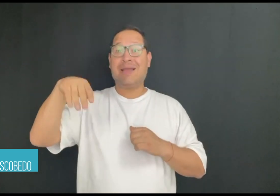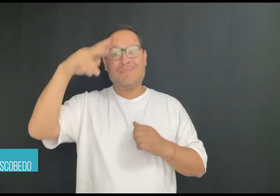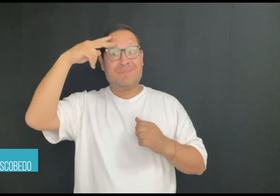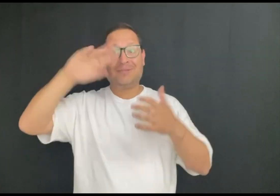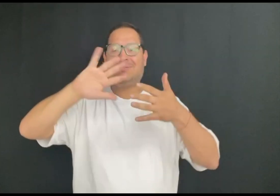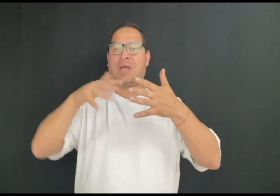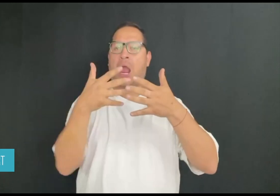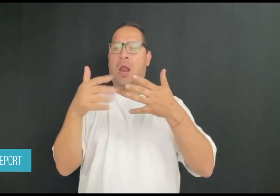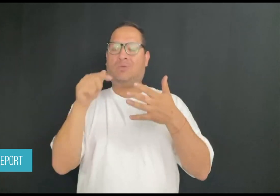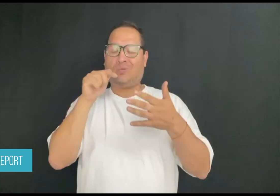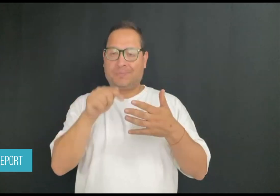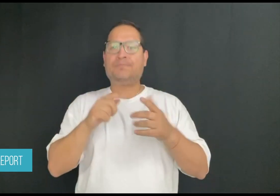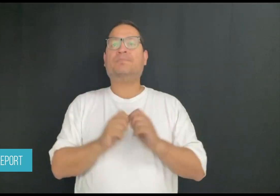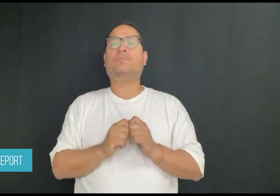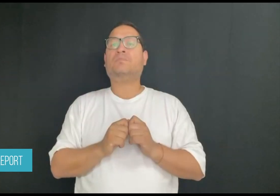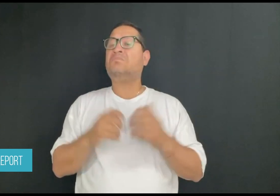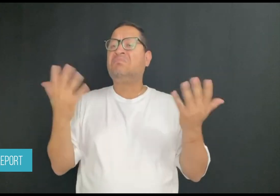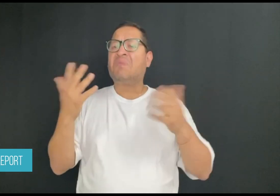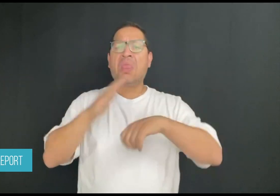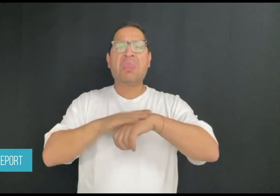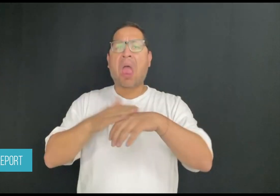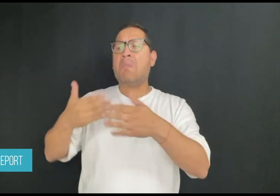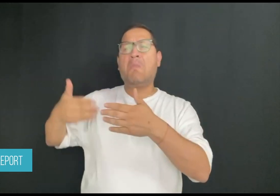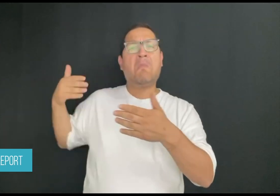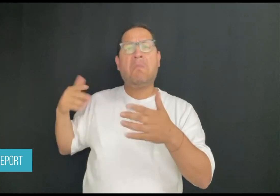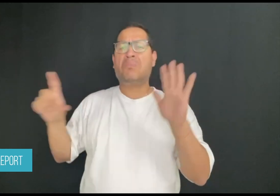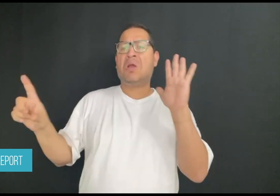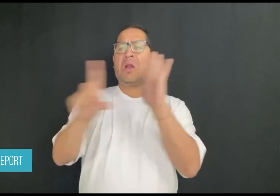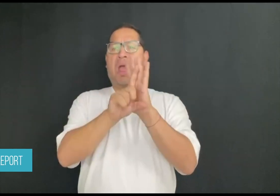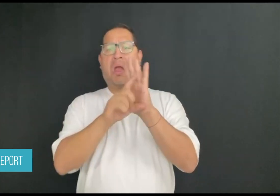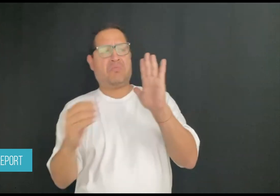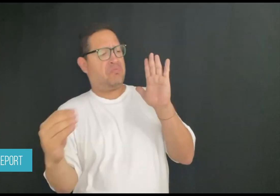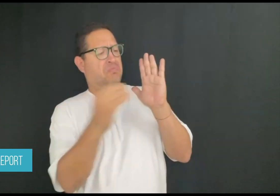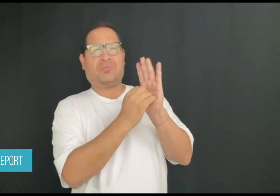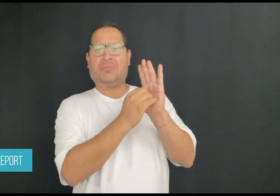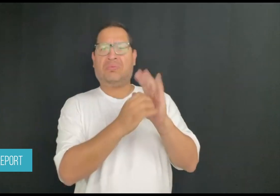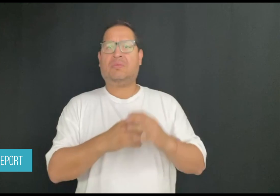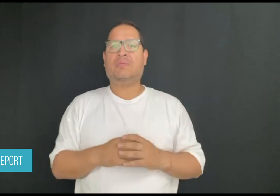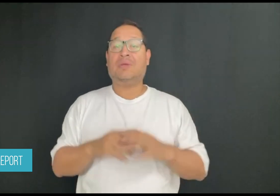on June 10. The language became official in 2005.